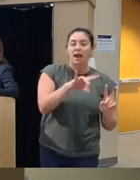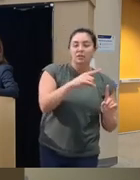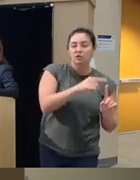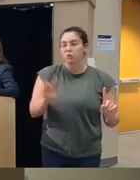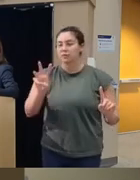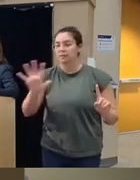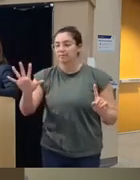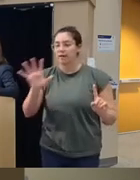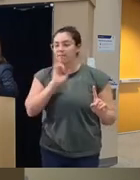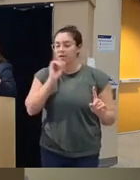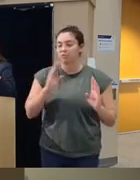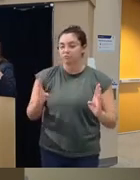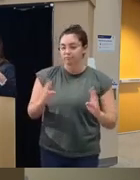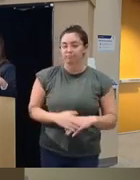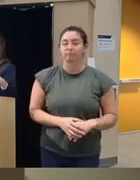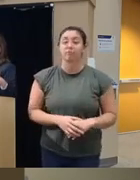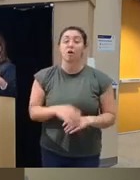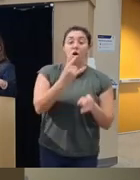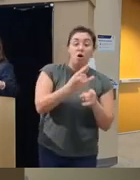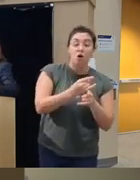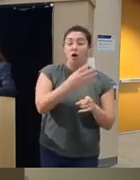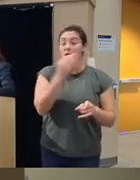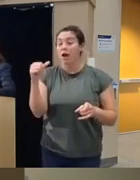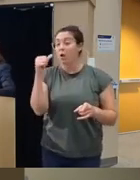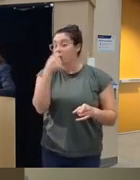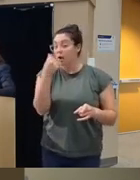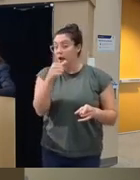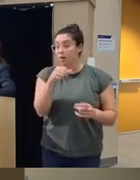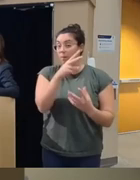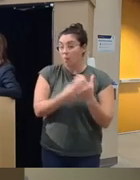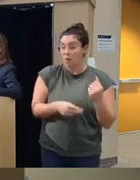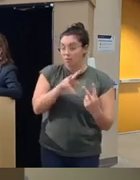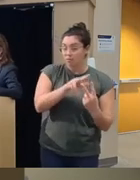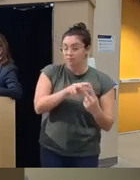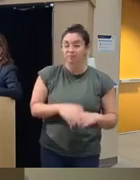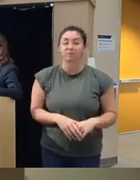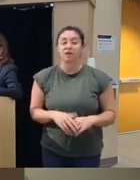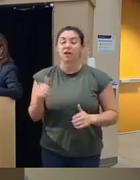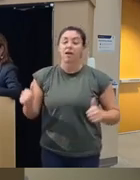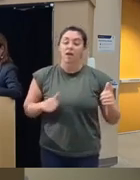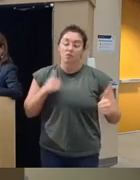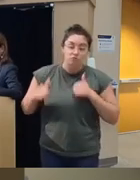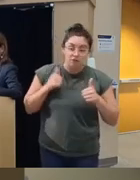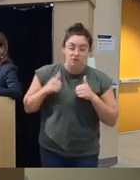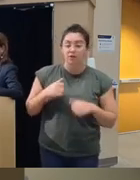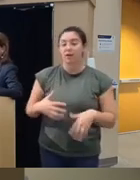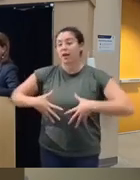it's alcohol and cocaine alcohol Andor cocaine and a history of anger and conflict in the home